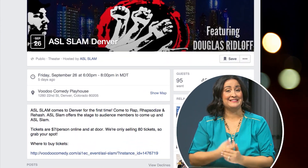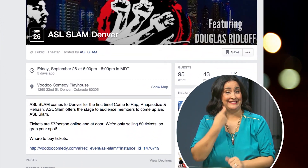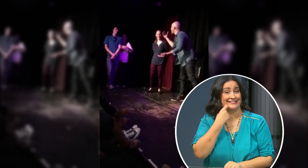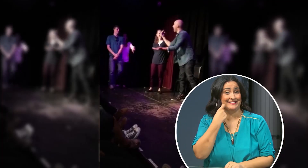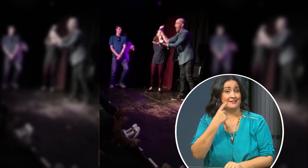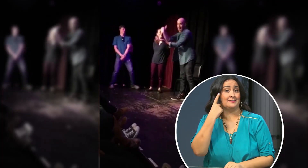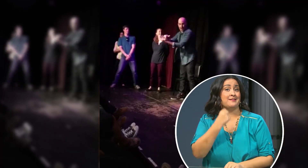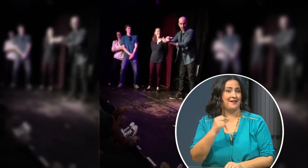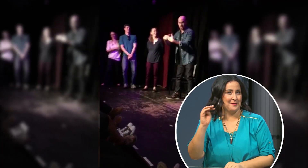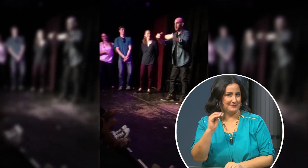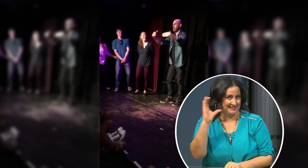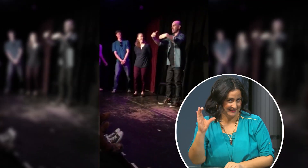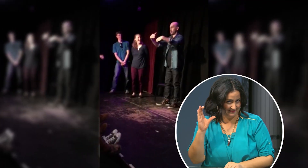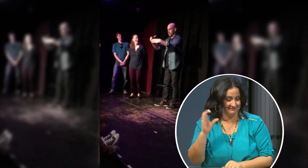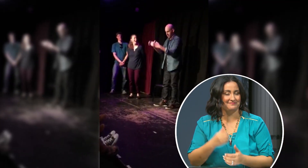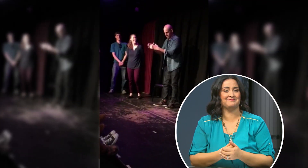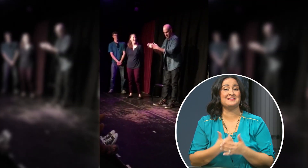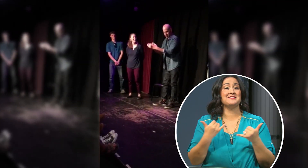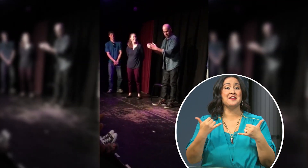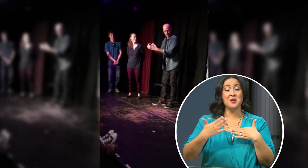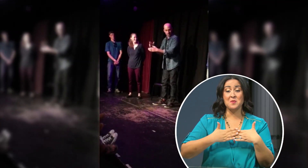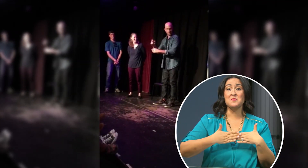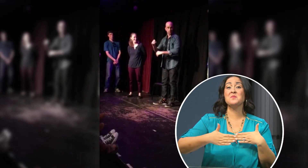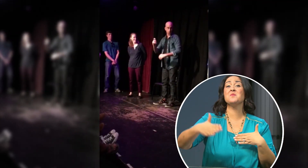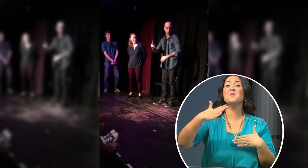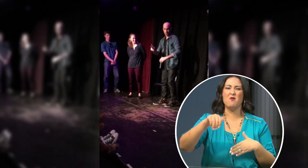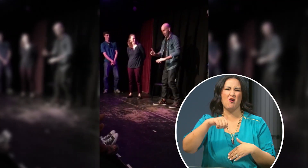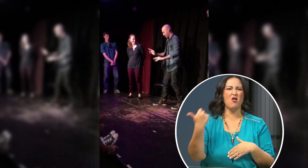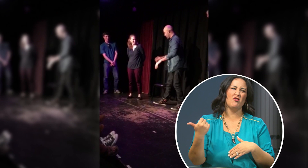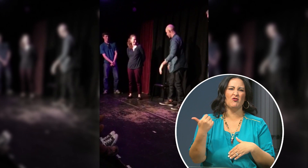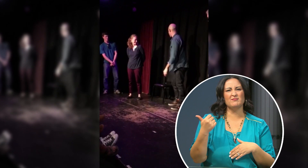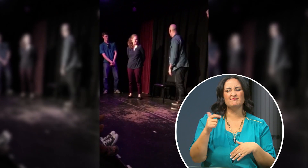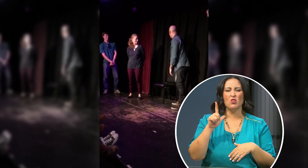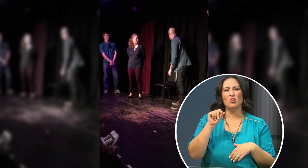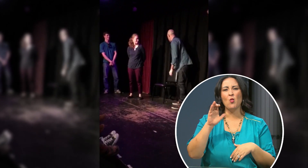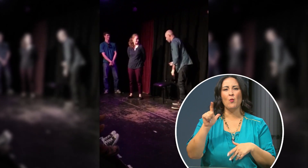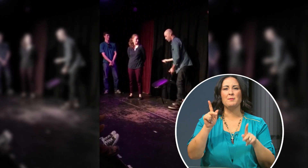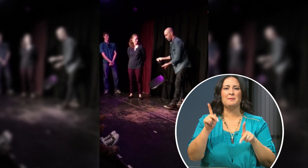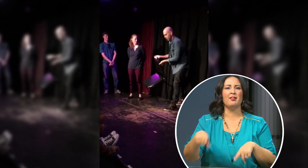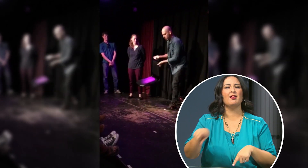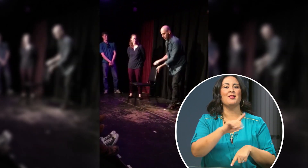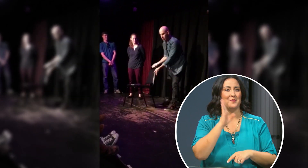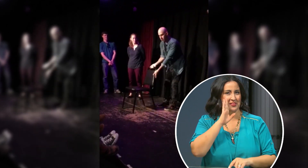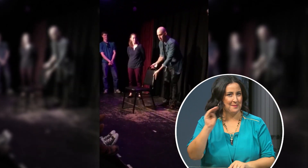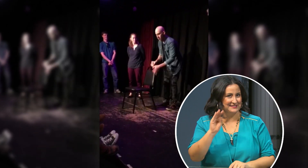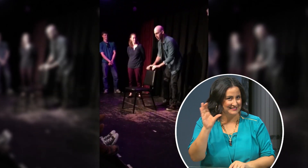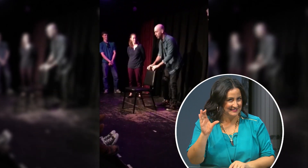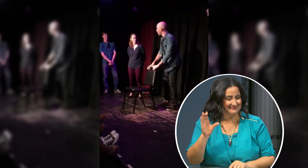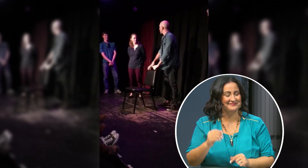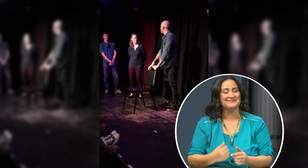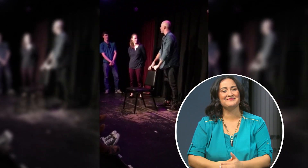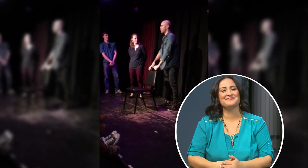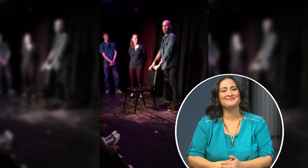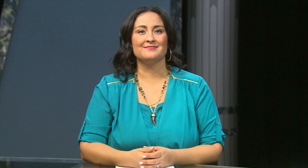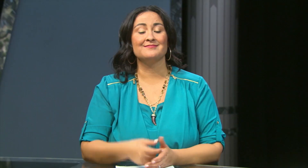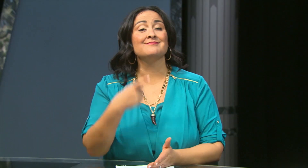Doug MC’ed the last show but local artists will MC the other performances.